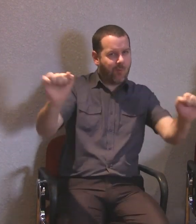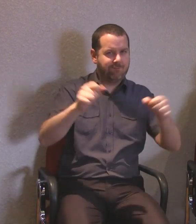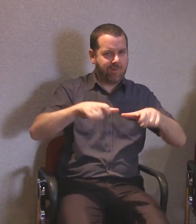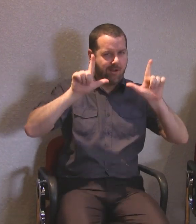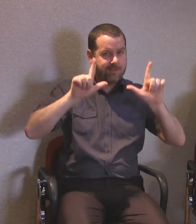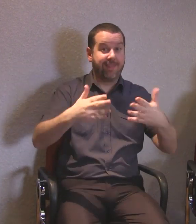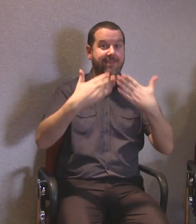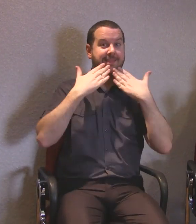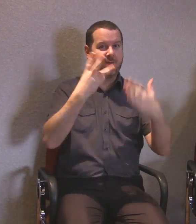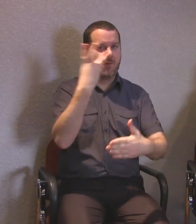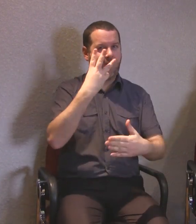Thank you for watching. Goodbye